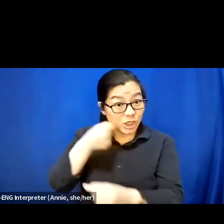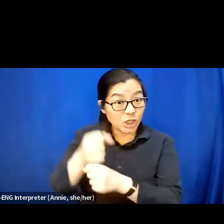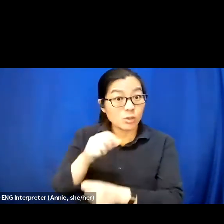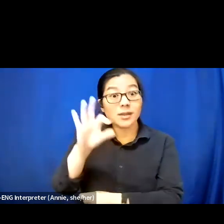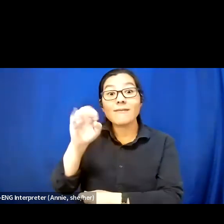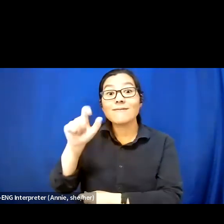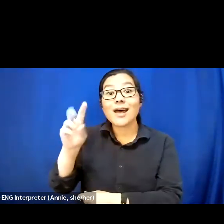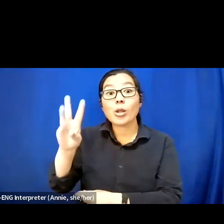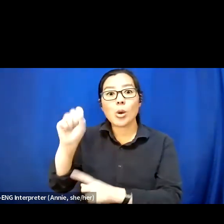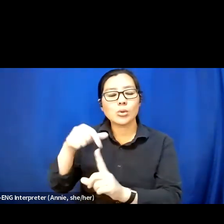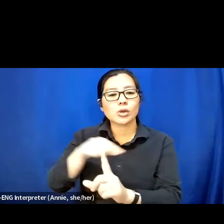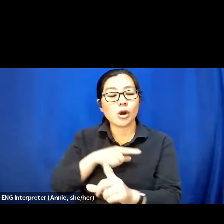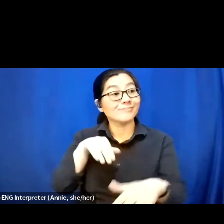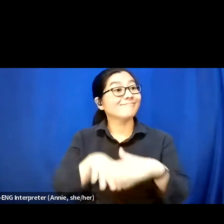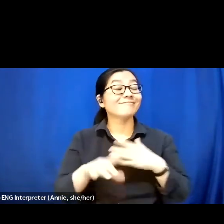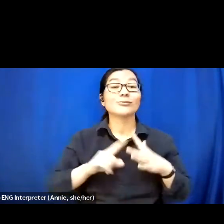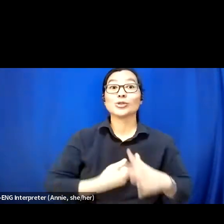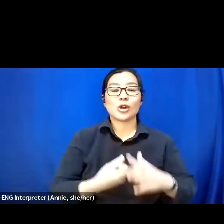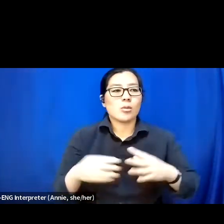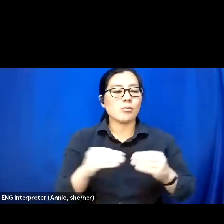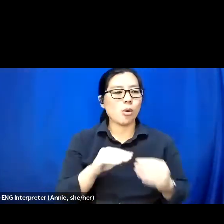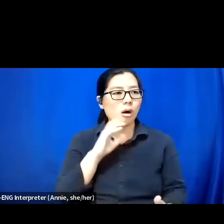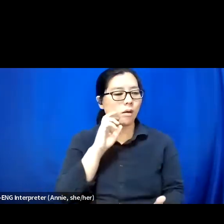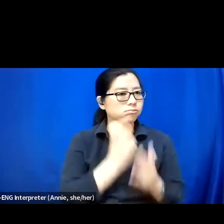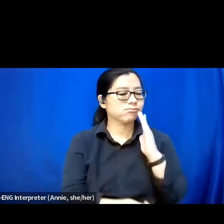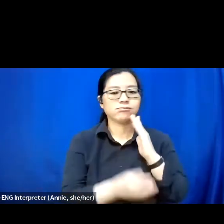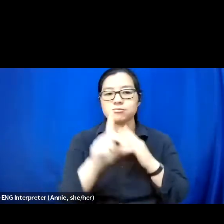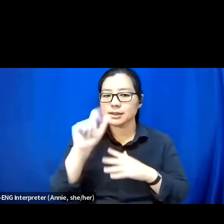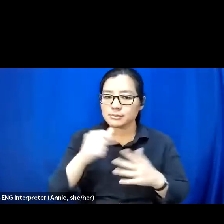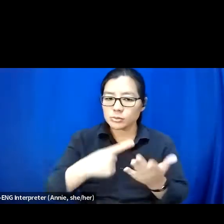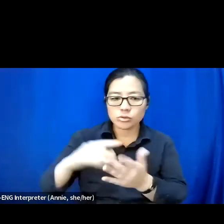so much more immersed in disability justice conversations already.